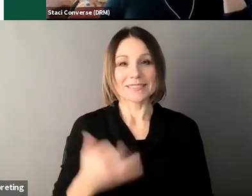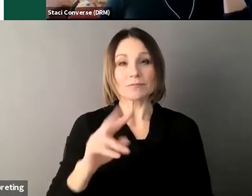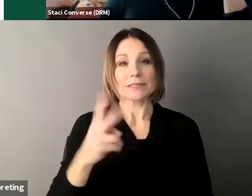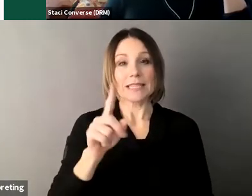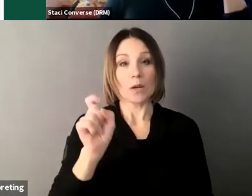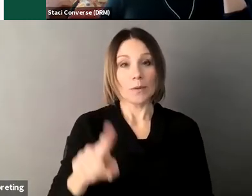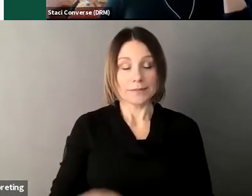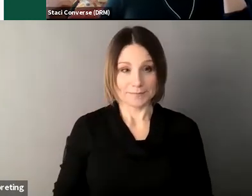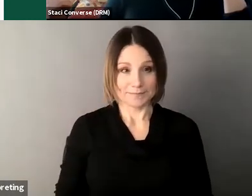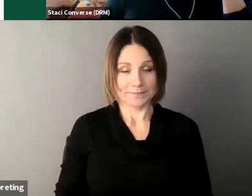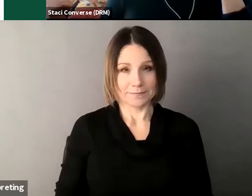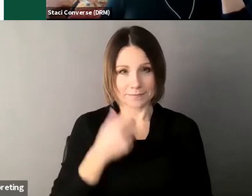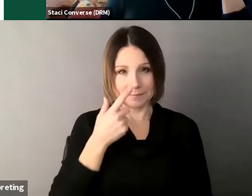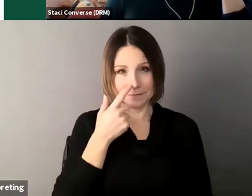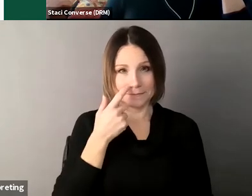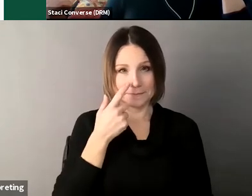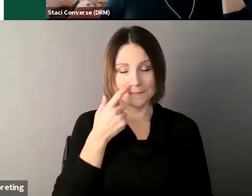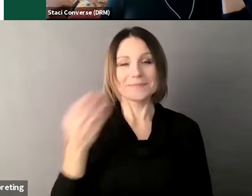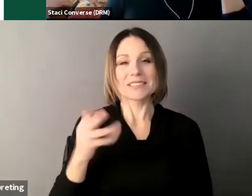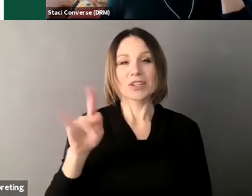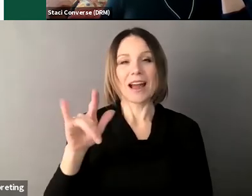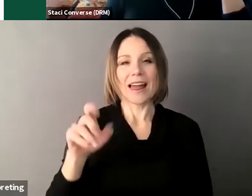okay this is Kile again choosing supports